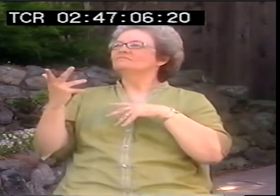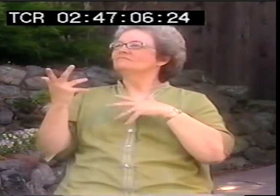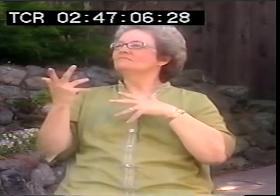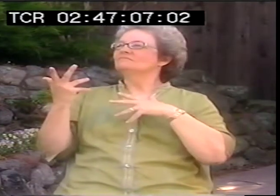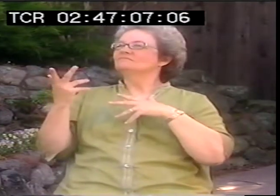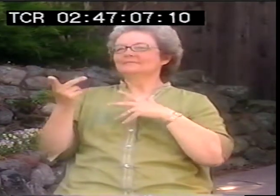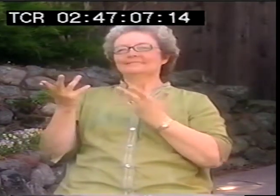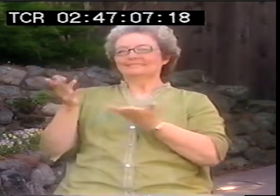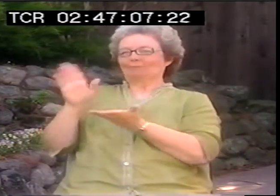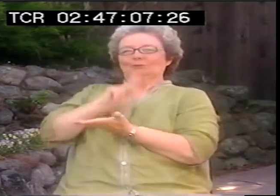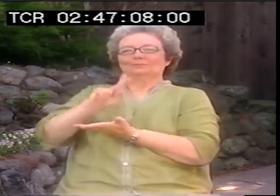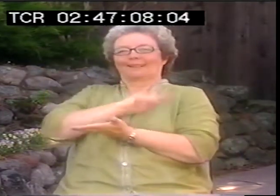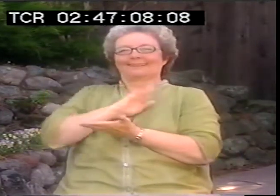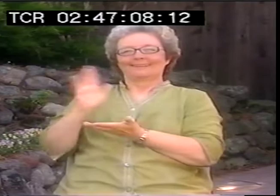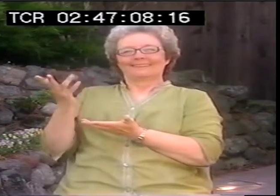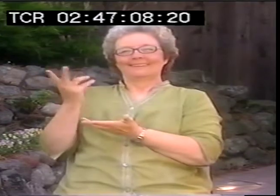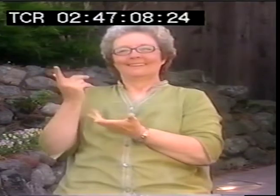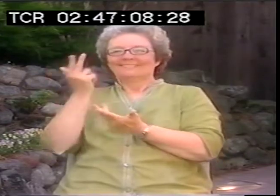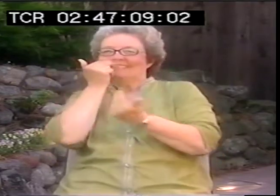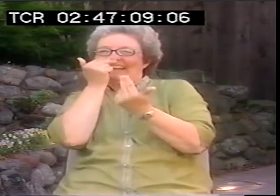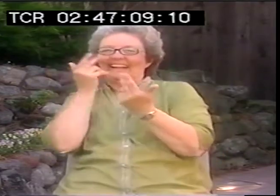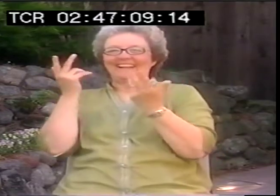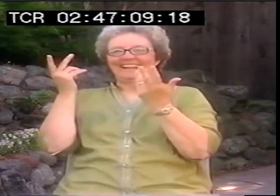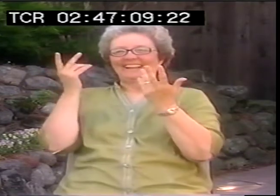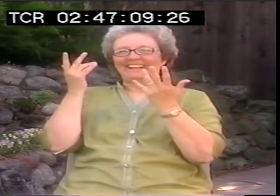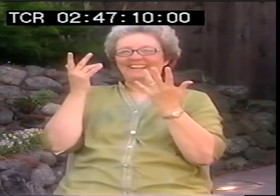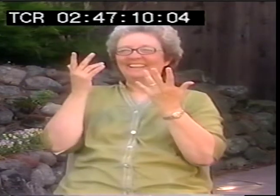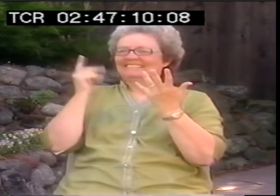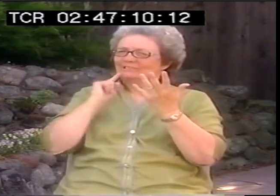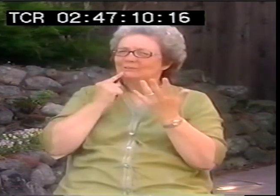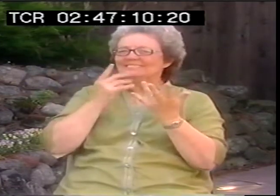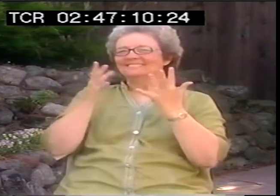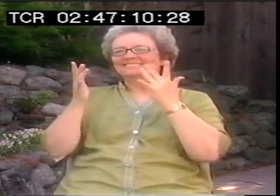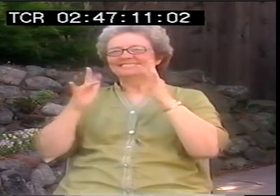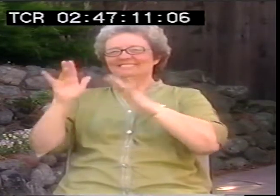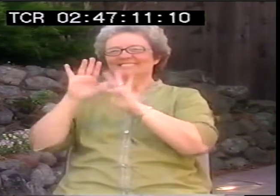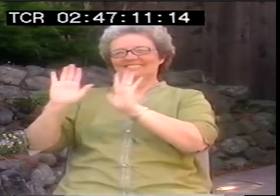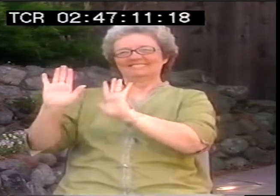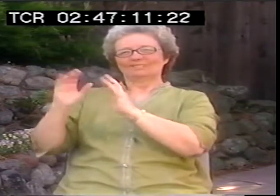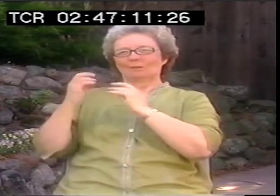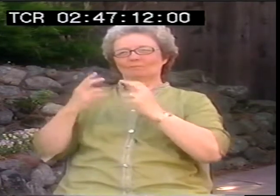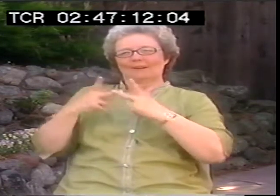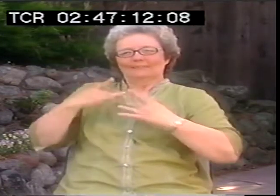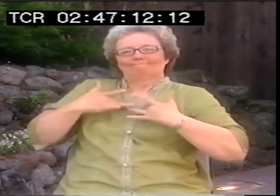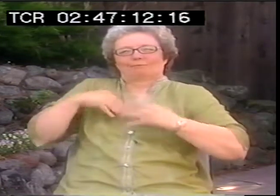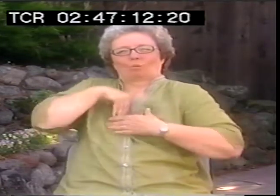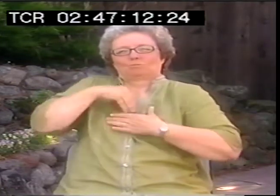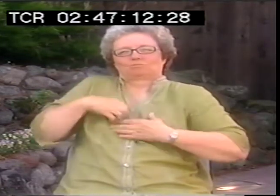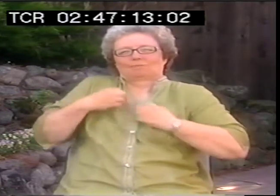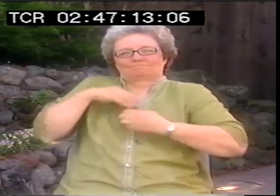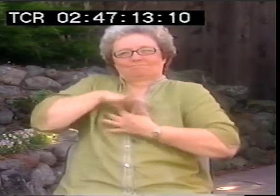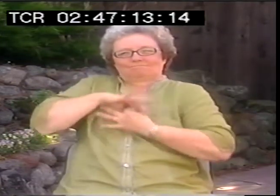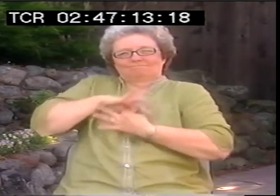she’s a mix of playfulness and seriousness, and is a very internal and emotionally connected person.